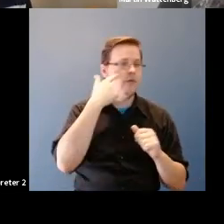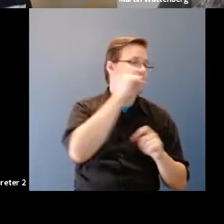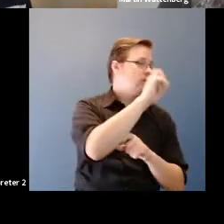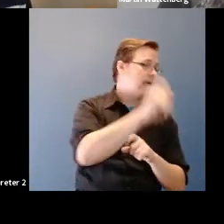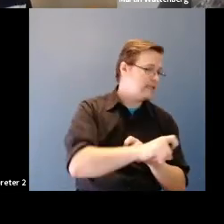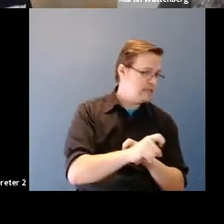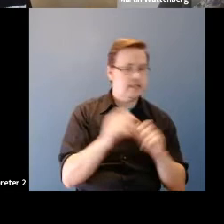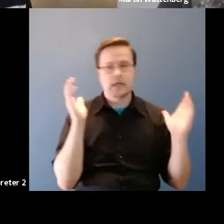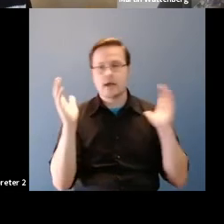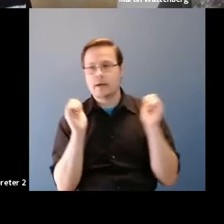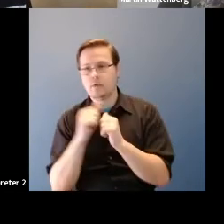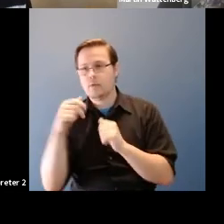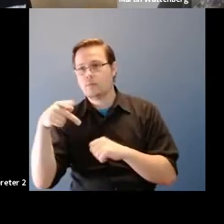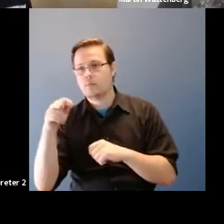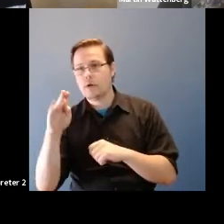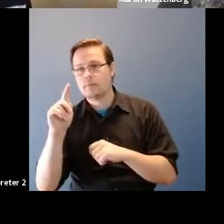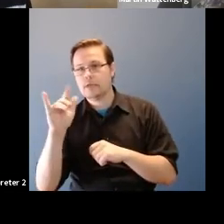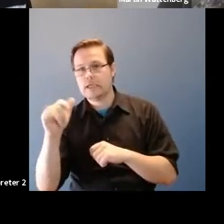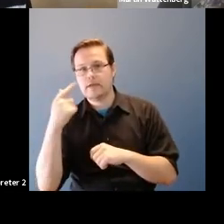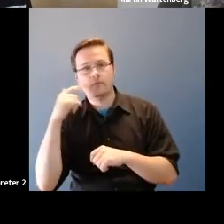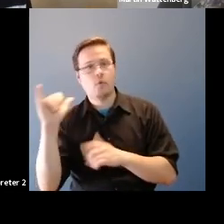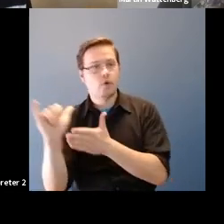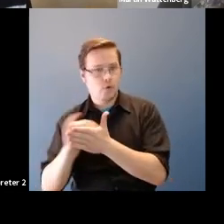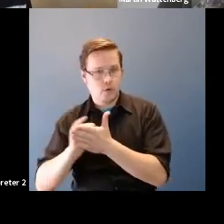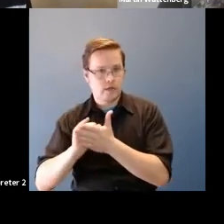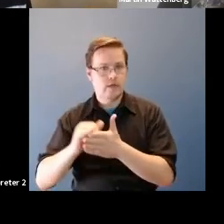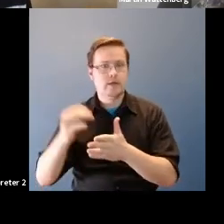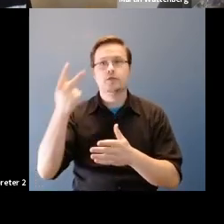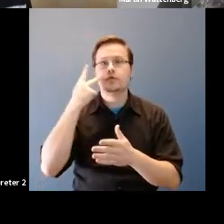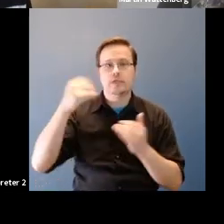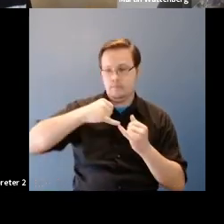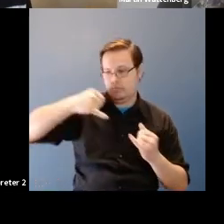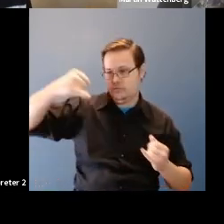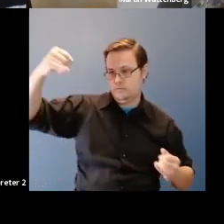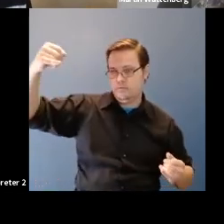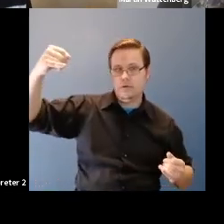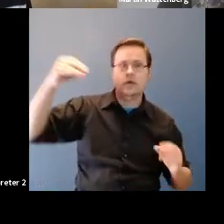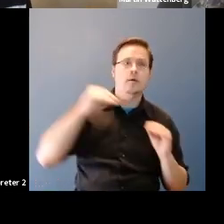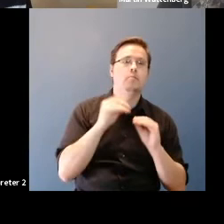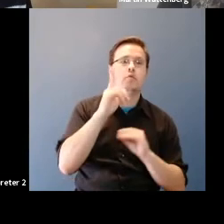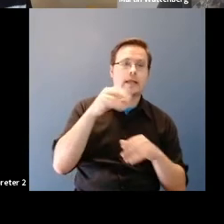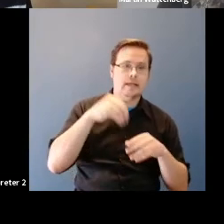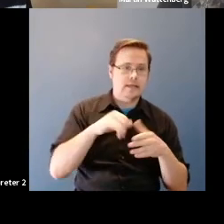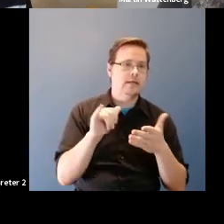Martin Wattenberg: So what you see above the diagonal here are things that are more likely in New York, which apparently include beer oil gasoline.